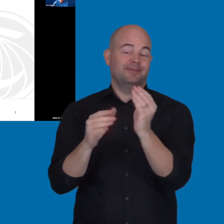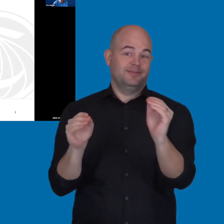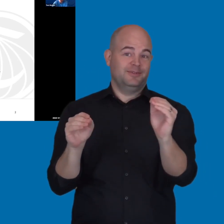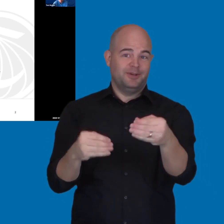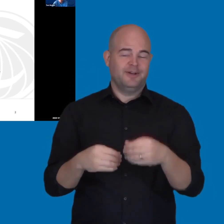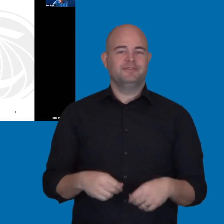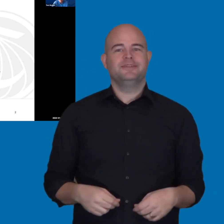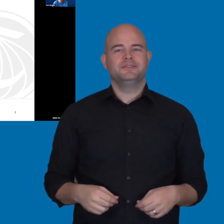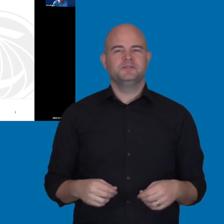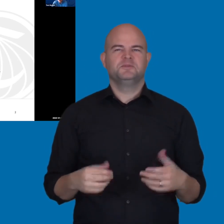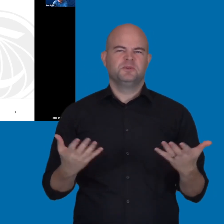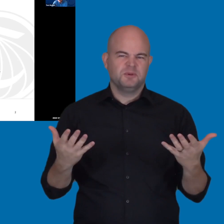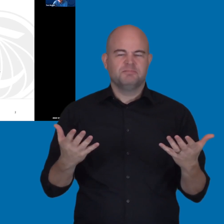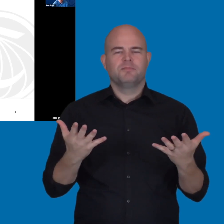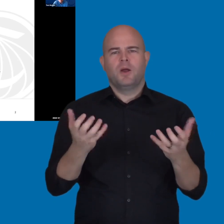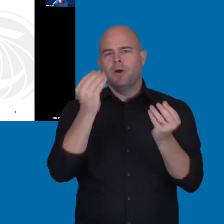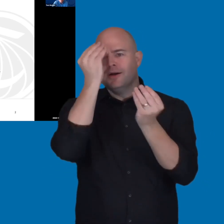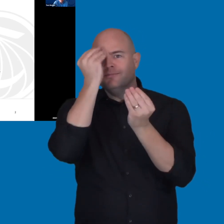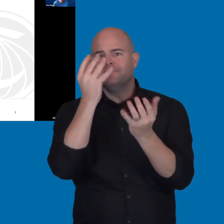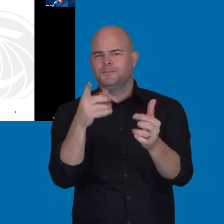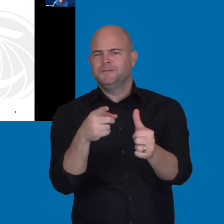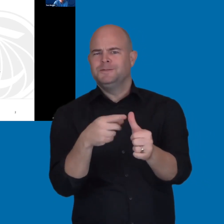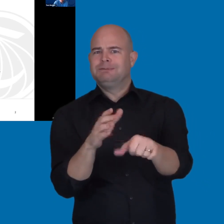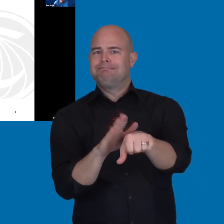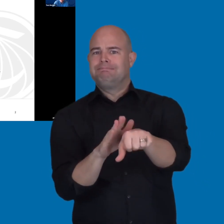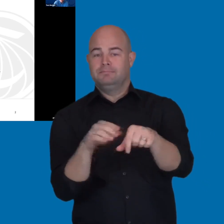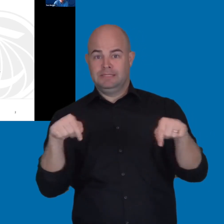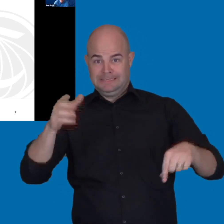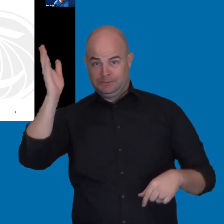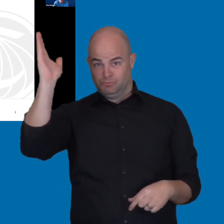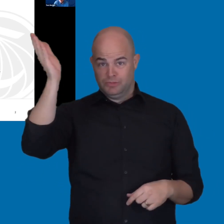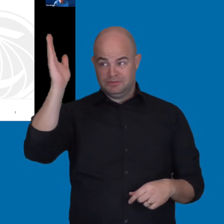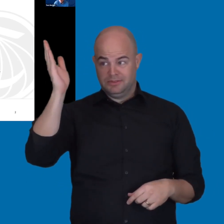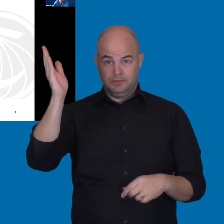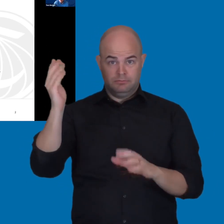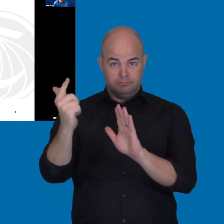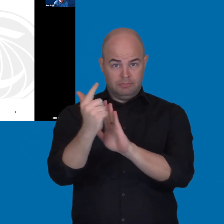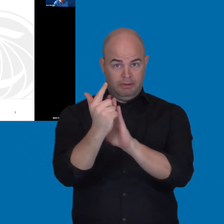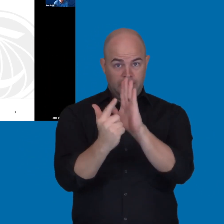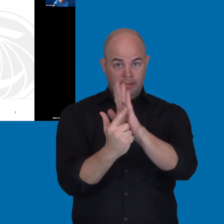I just wanted to give a quick disclaimer up front. This presentation is not intended to be legal advice.